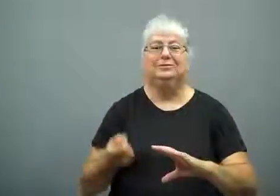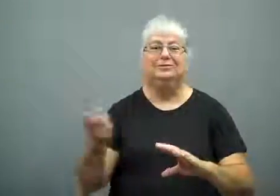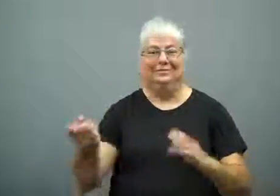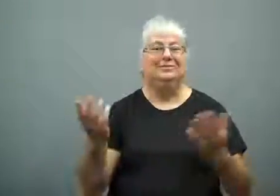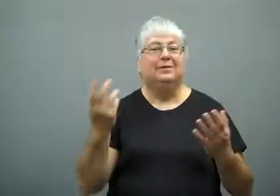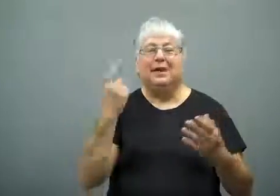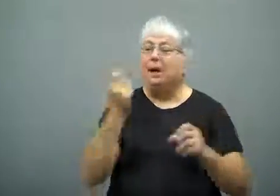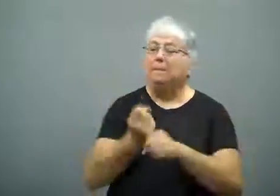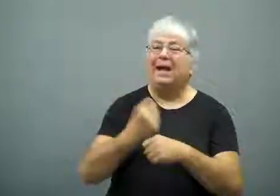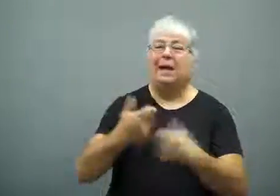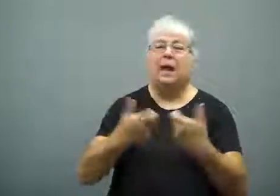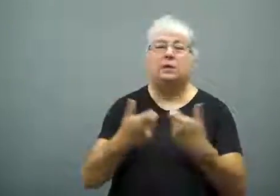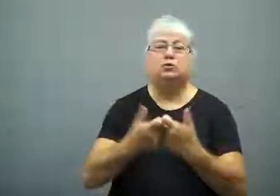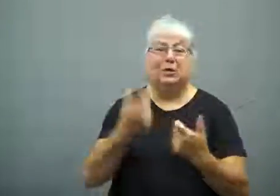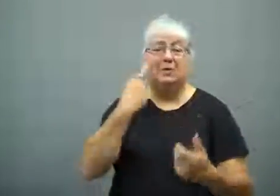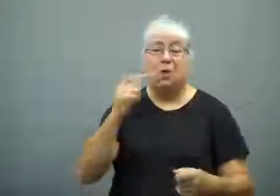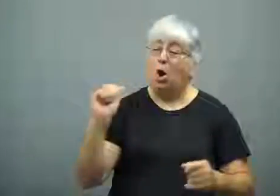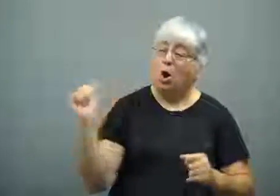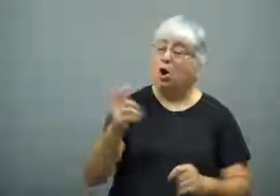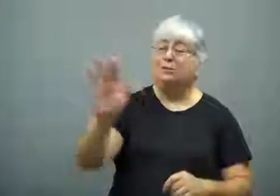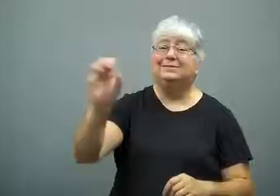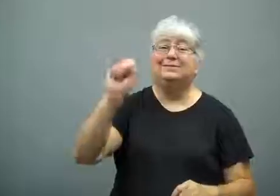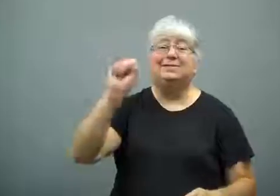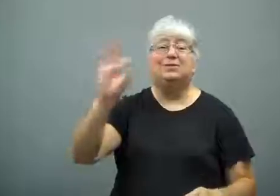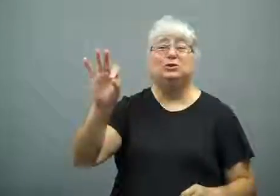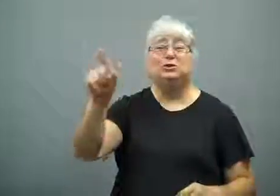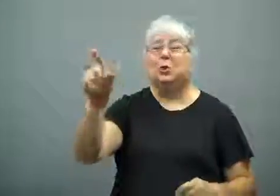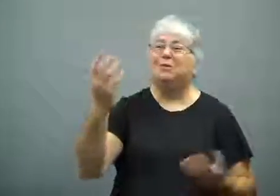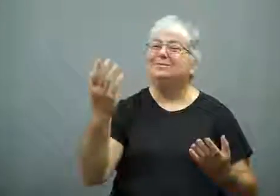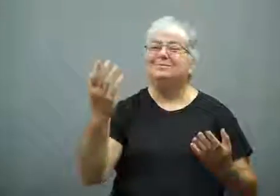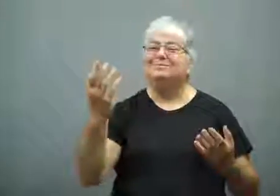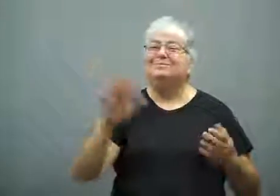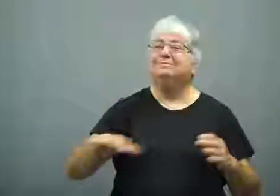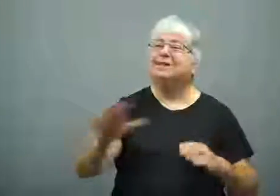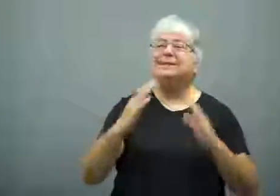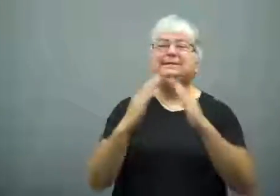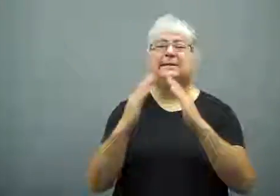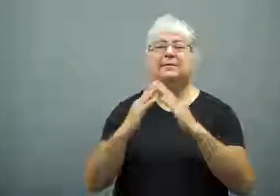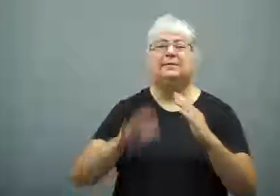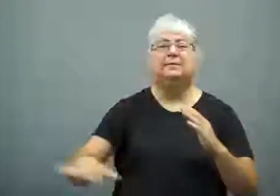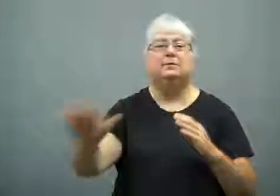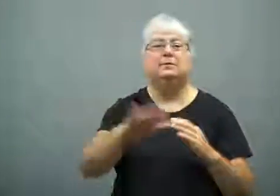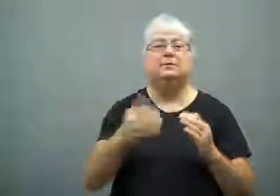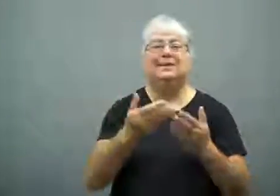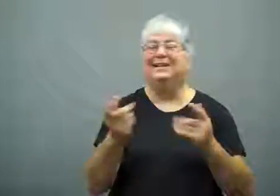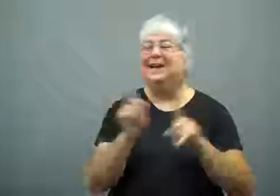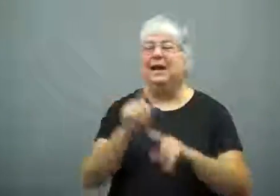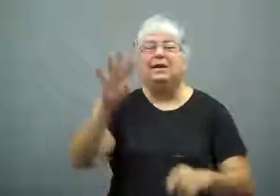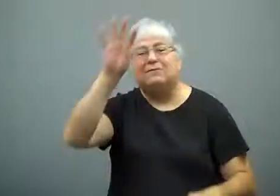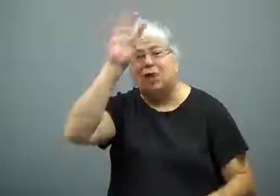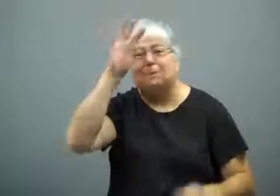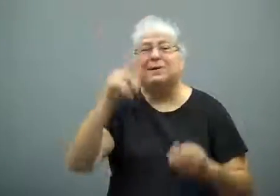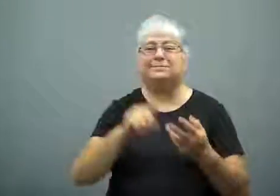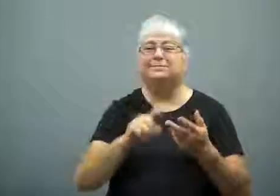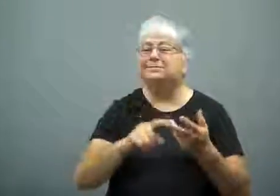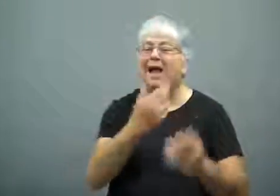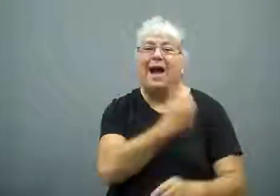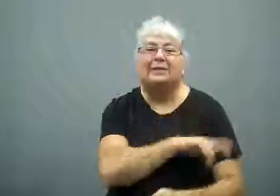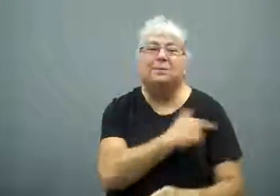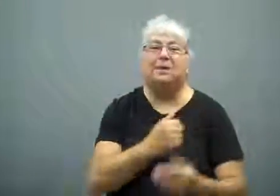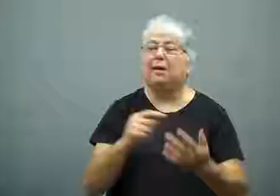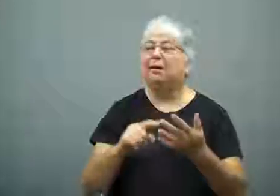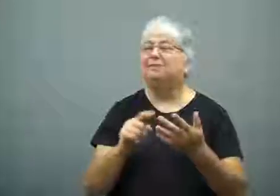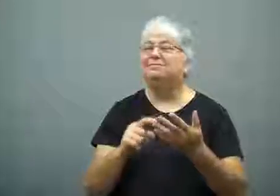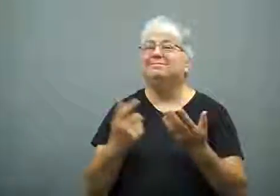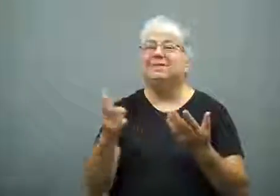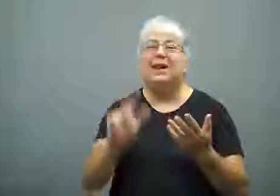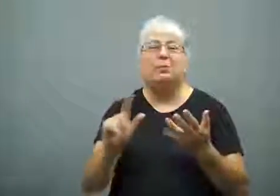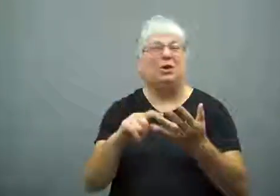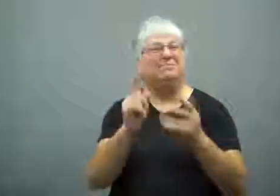They provide electricity for San Francisco's public buildings,